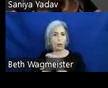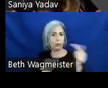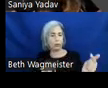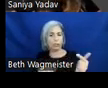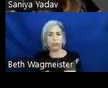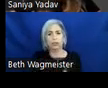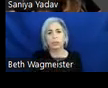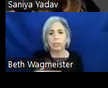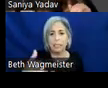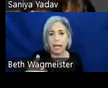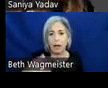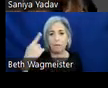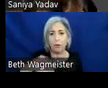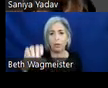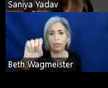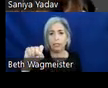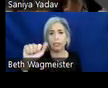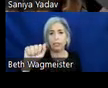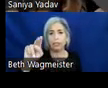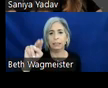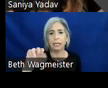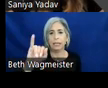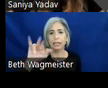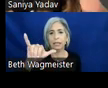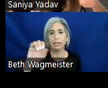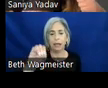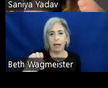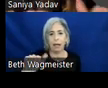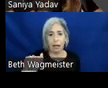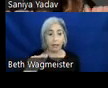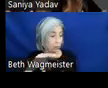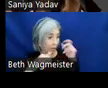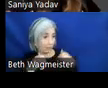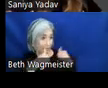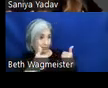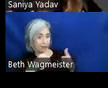Thank you, Loyal. Can everybody hear me good? All right. Good.